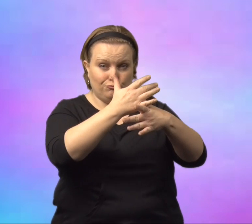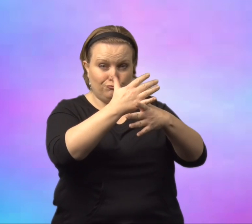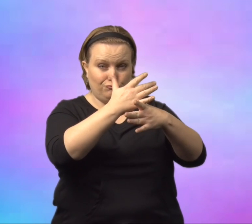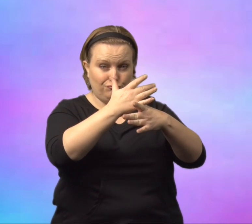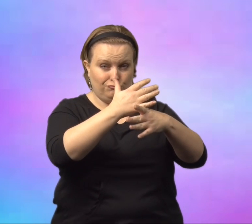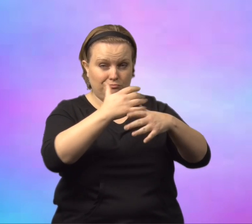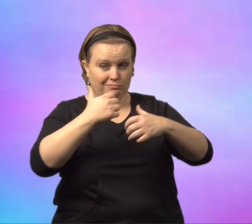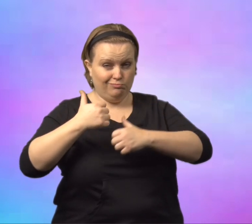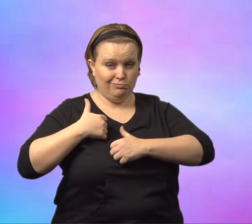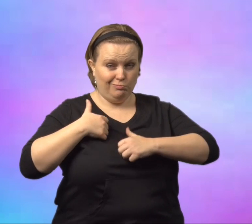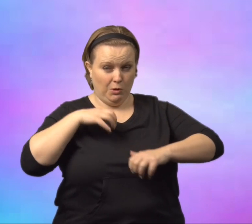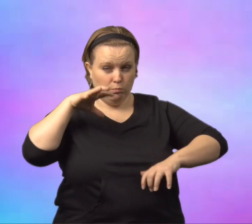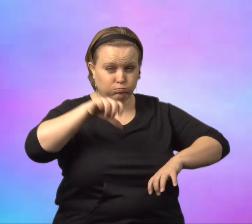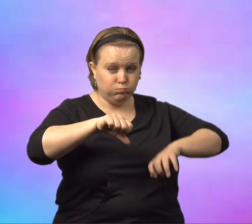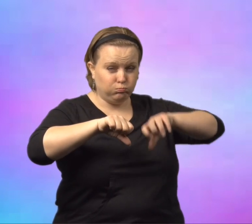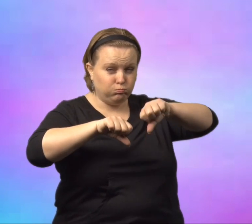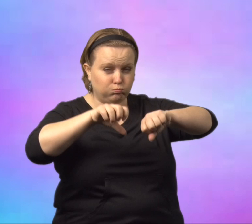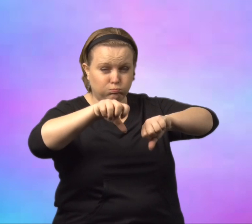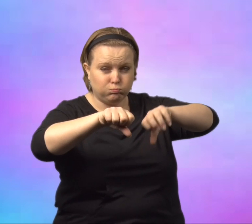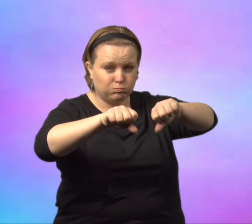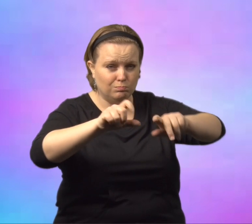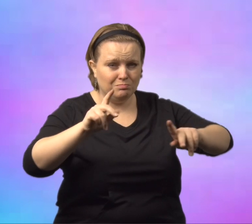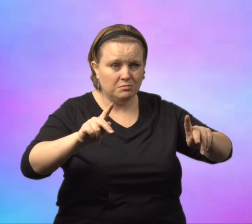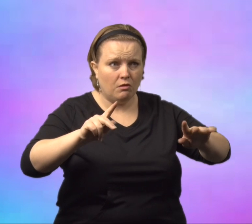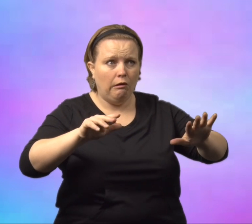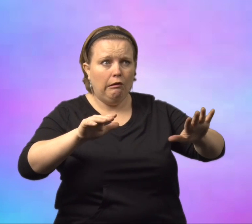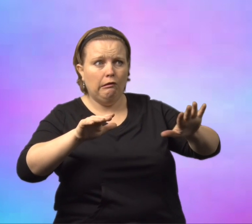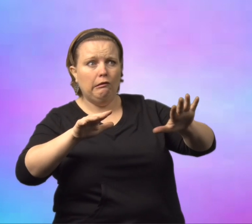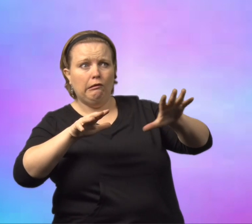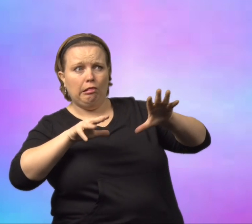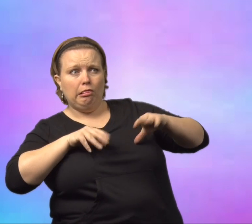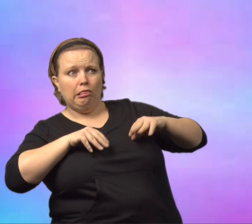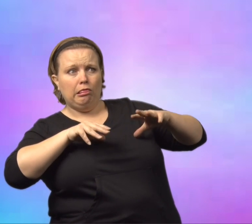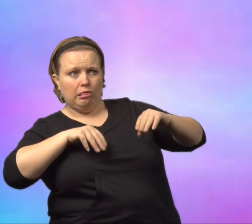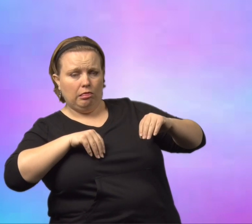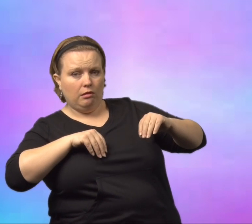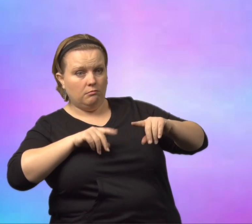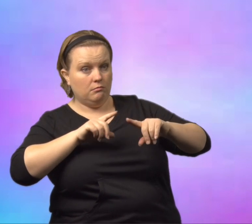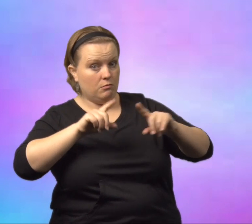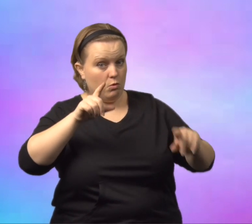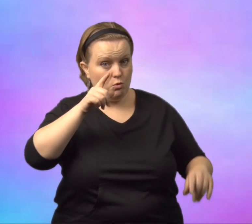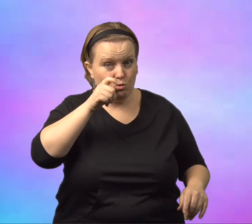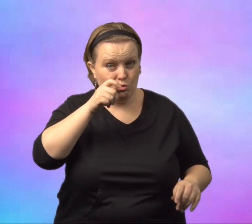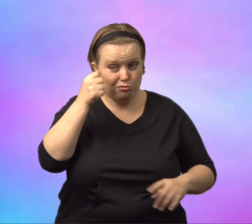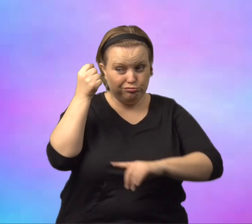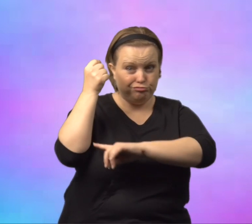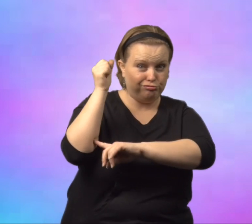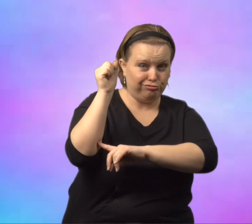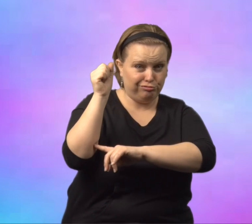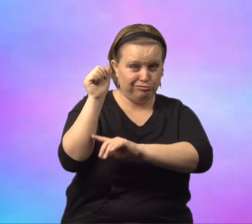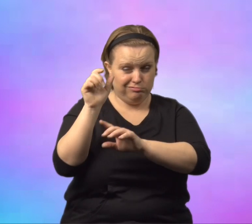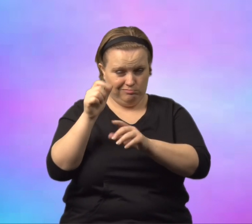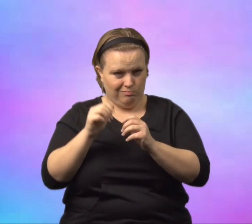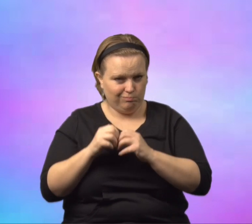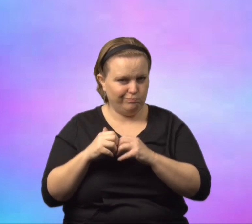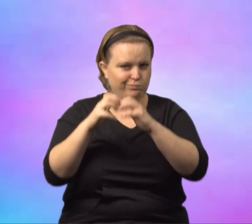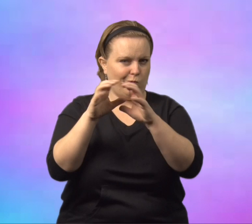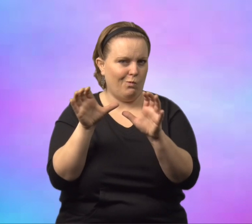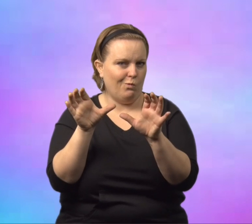For example, while the German army was occupying territories, and taking over, some people just accepted it as a fact,